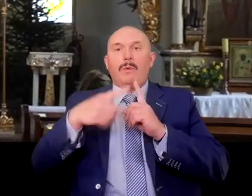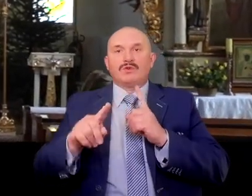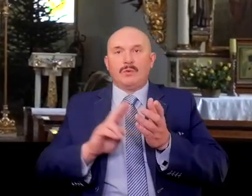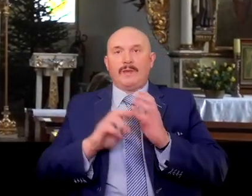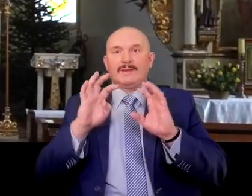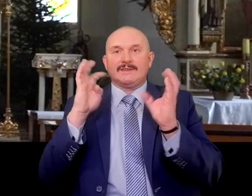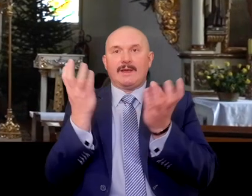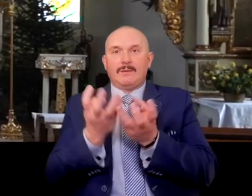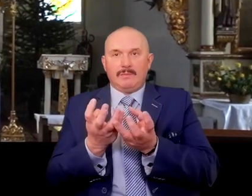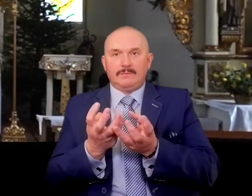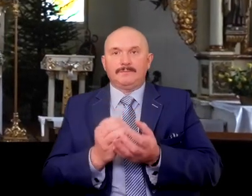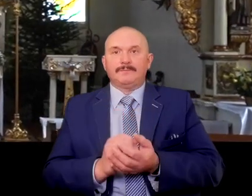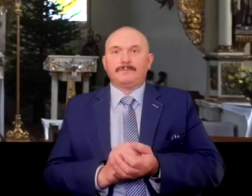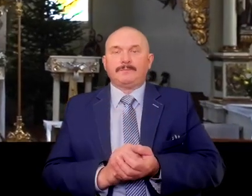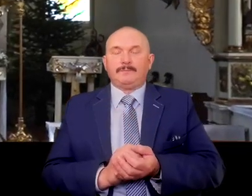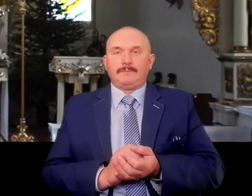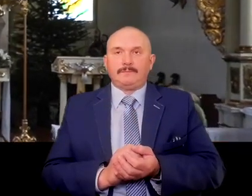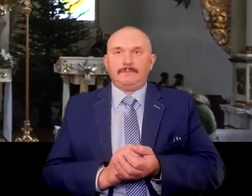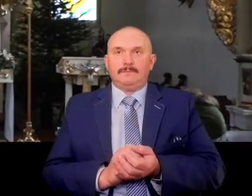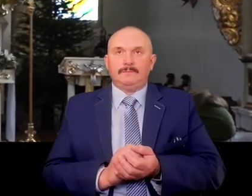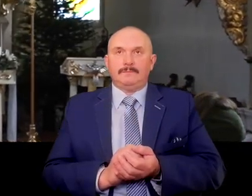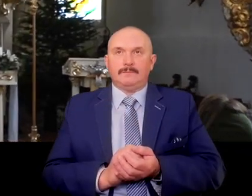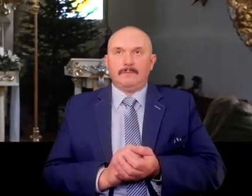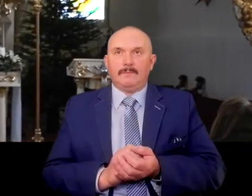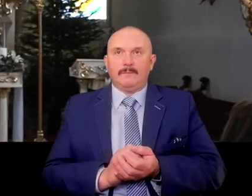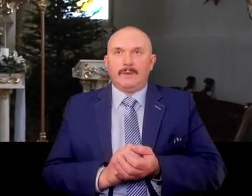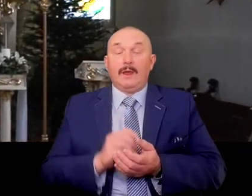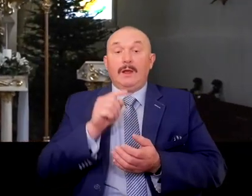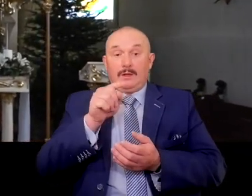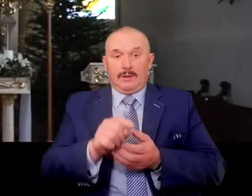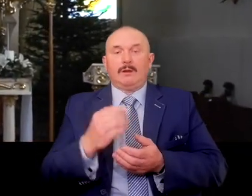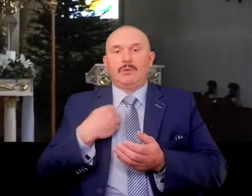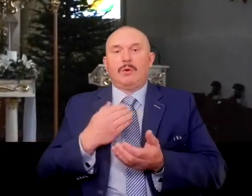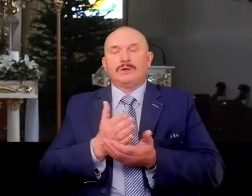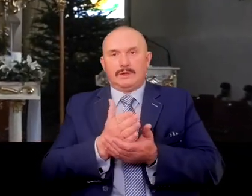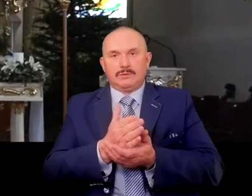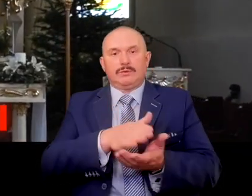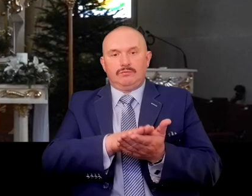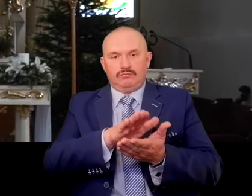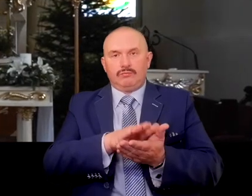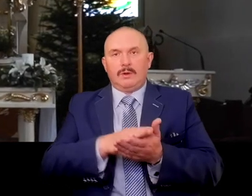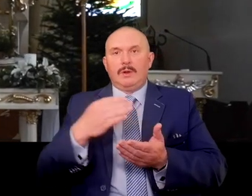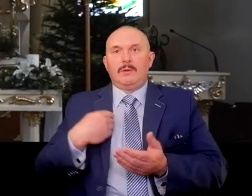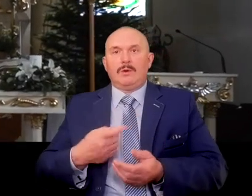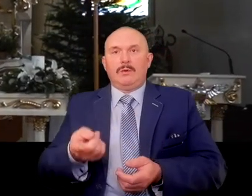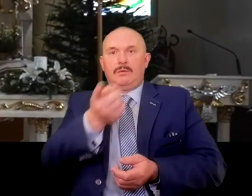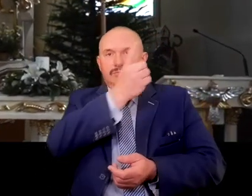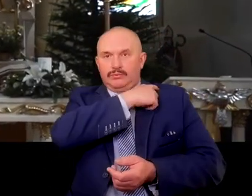and in return for these services, in the 1920s, he was awarded